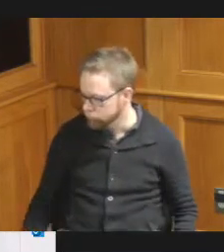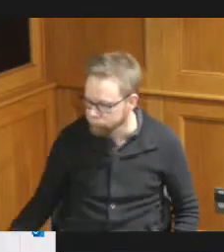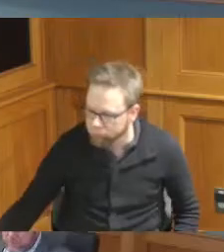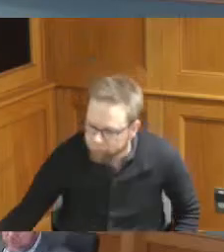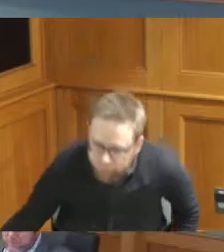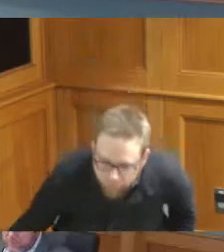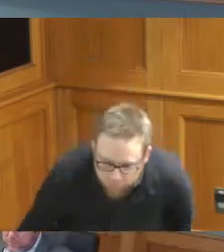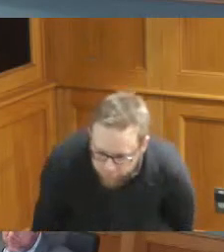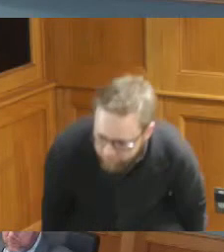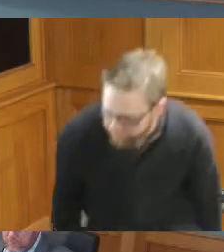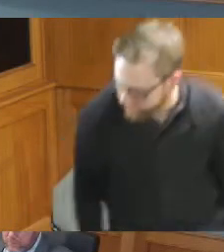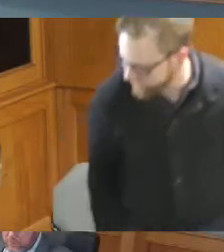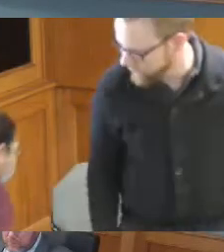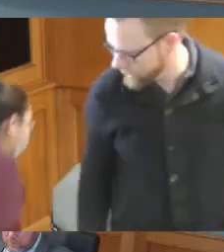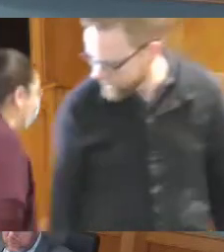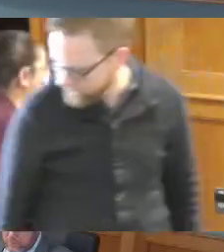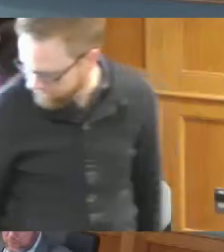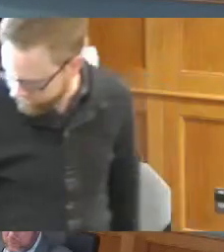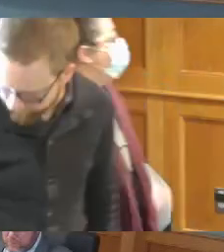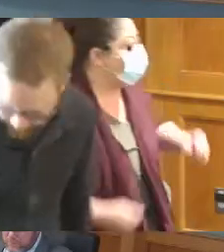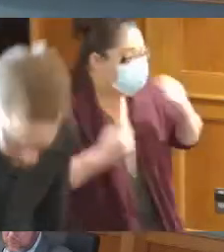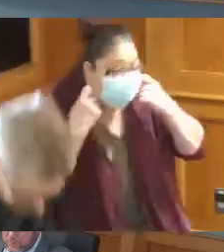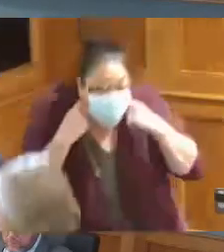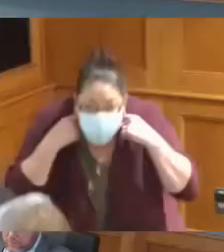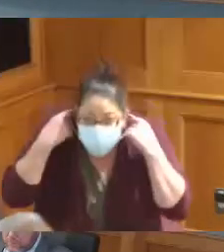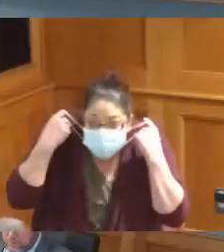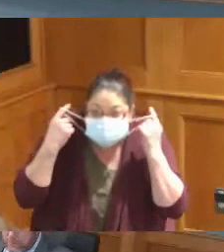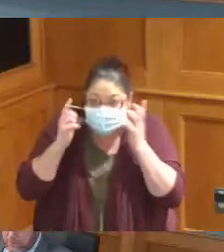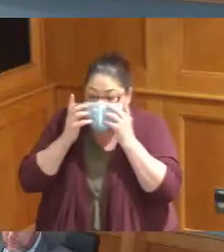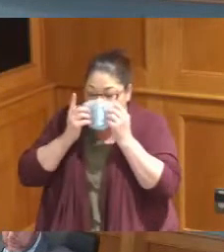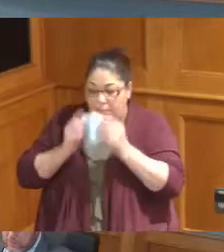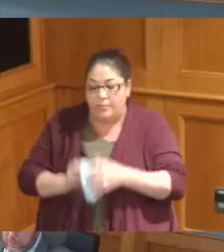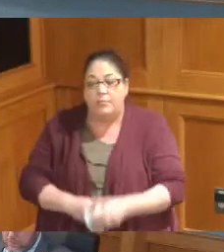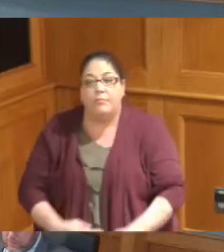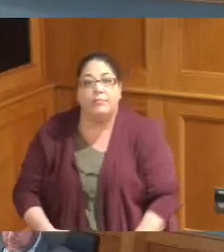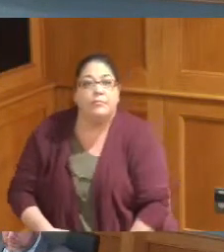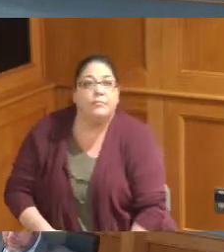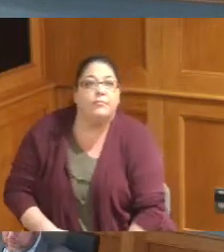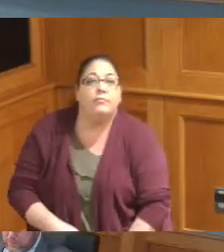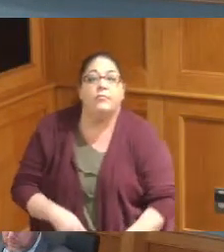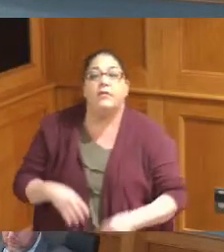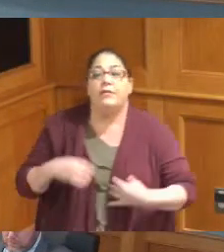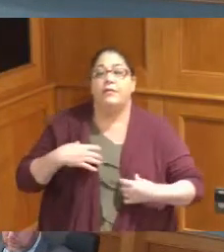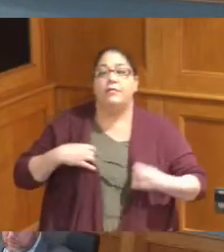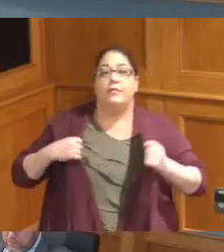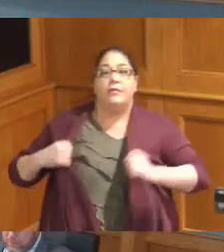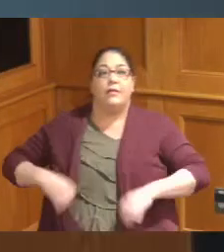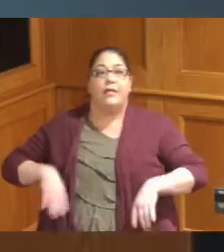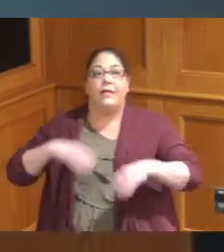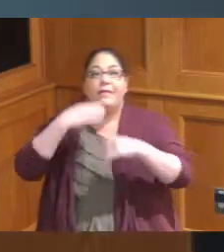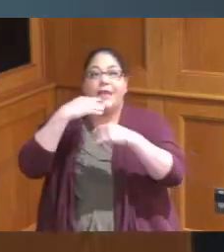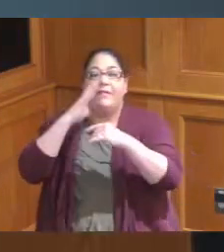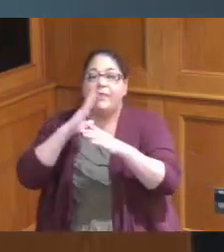thank you for the presentation I do have a couple of questions and I opened up for my colleagues